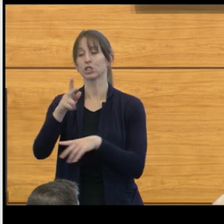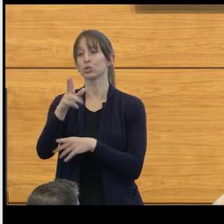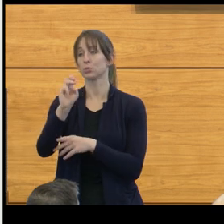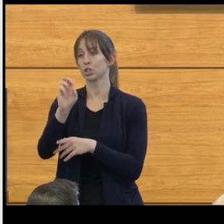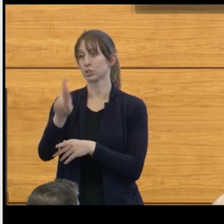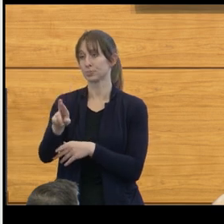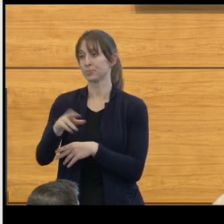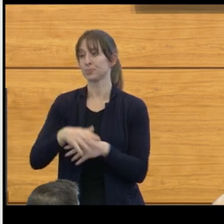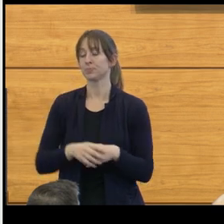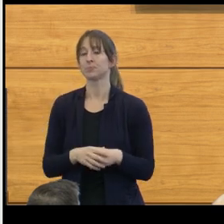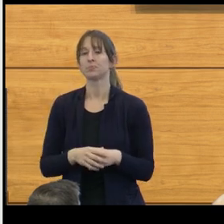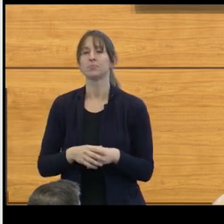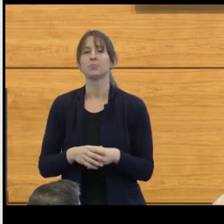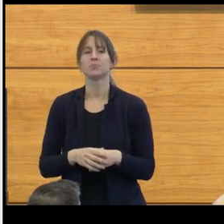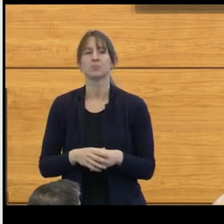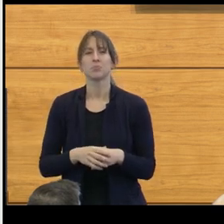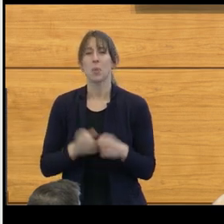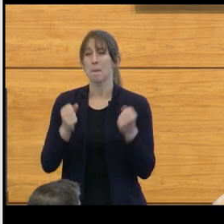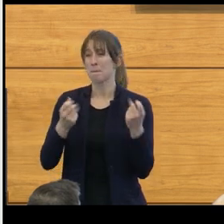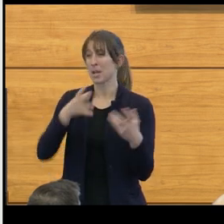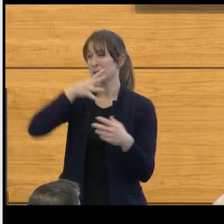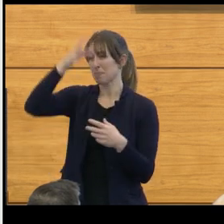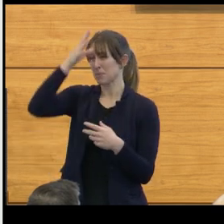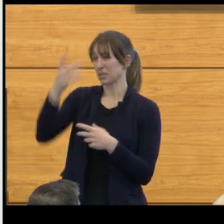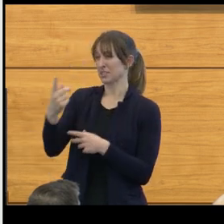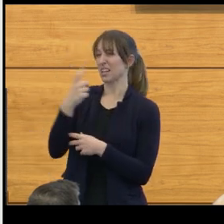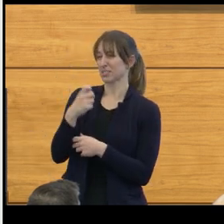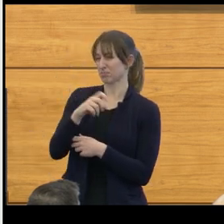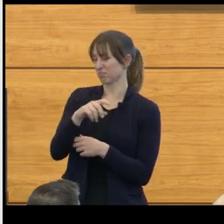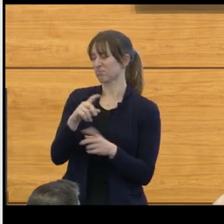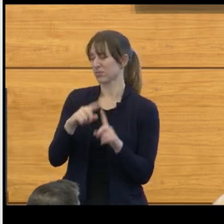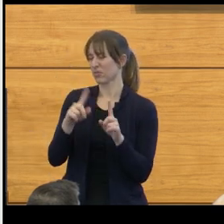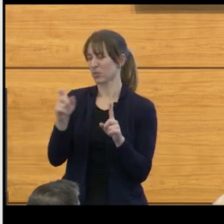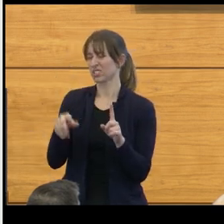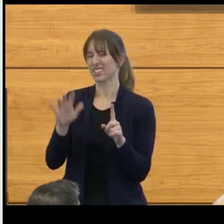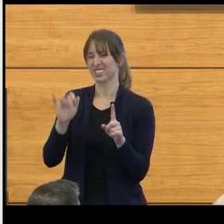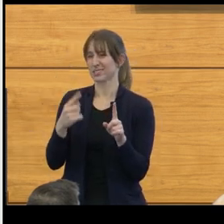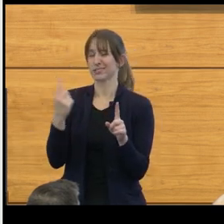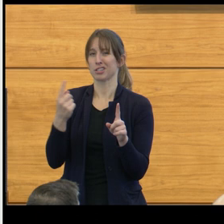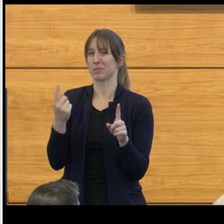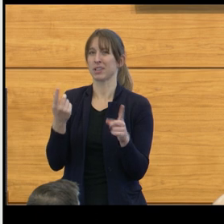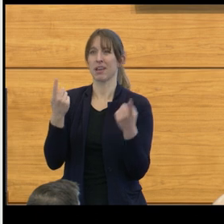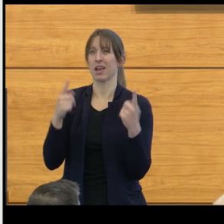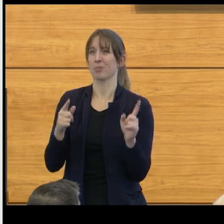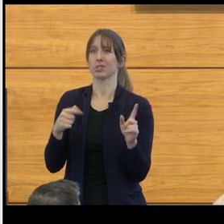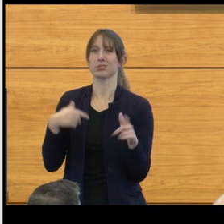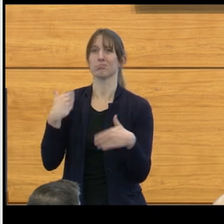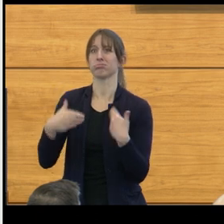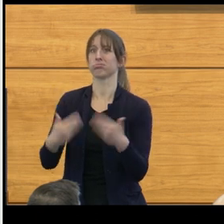The question that many parents have asked, and this is something that goes on over many years, is,